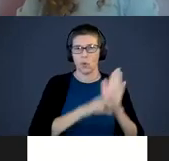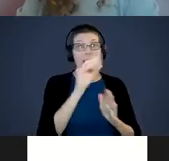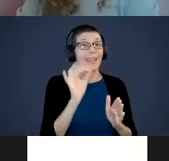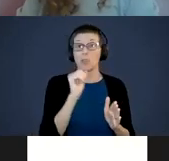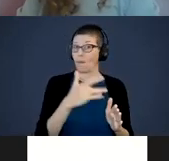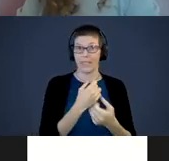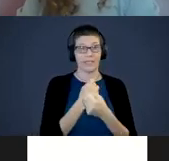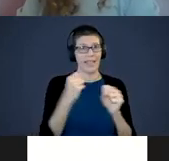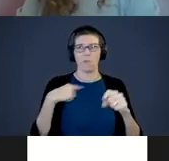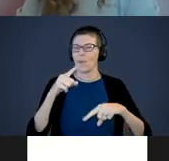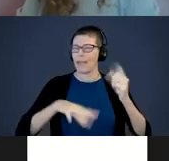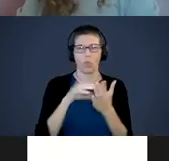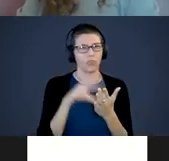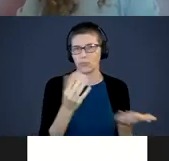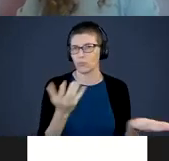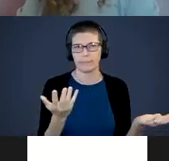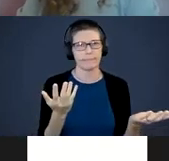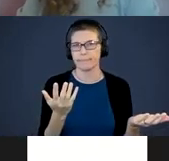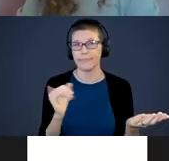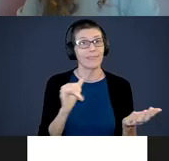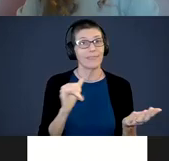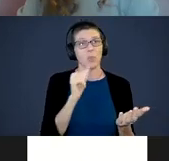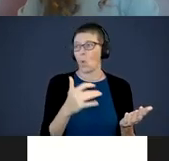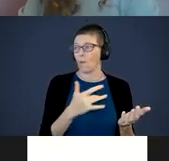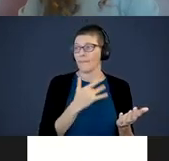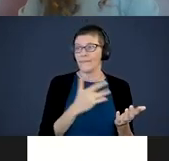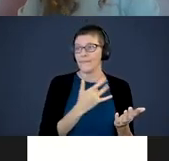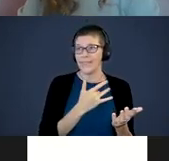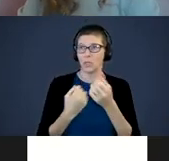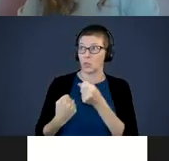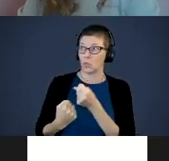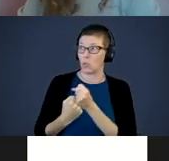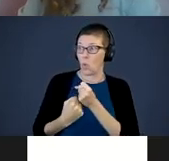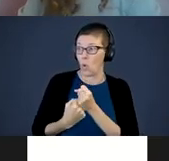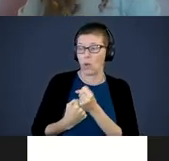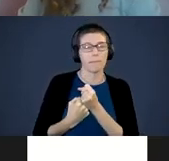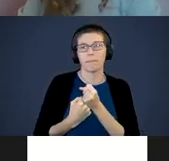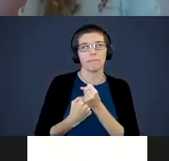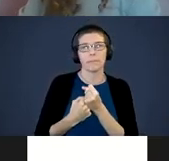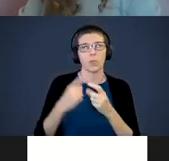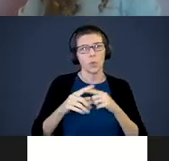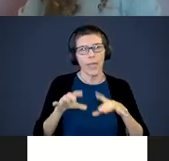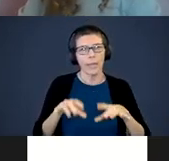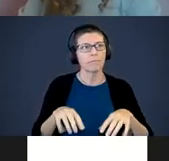we can't learn. If we don't feel supported, you can’t take a risk and learning is a risk.